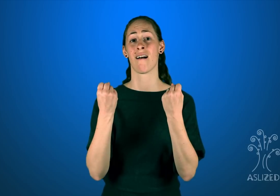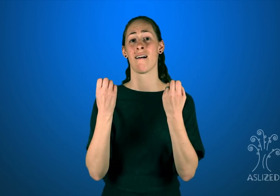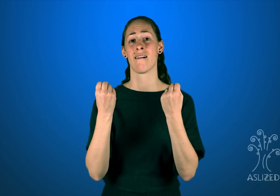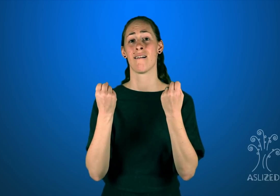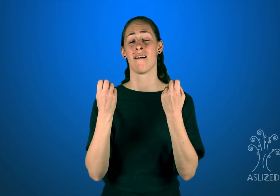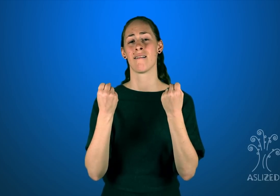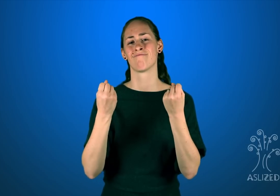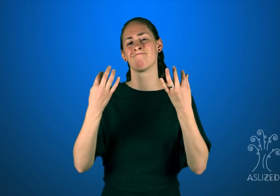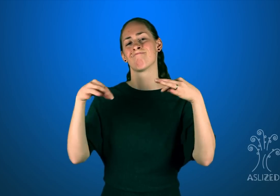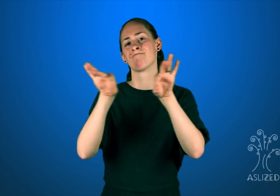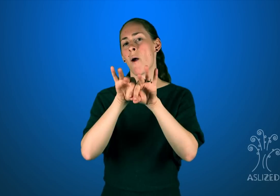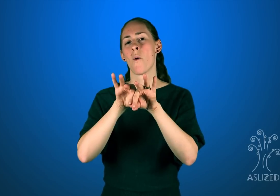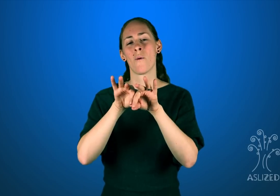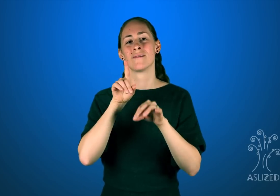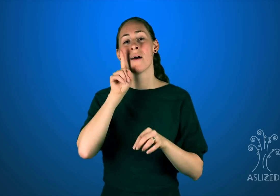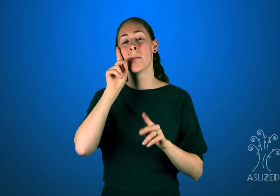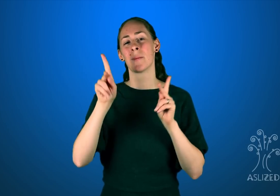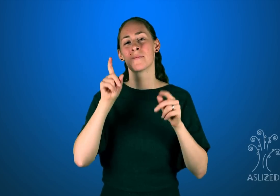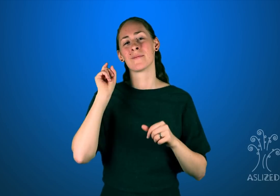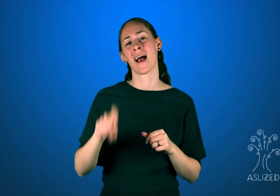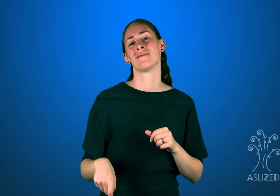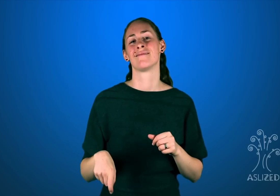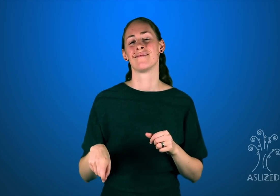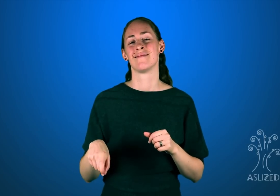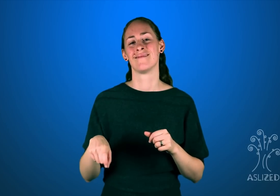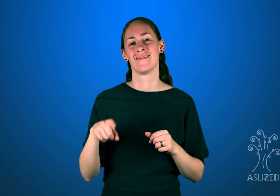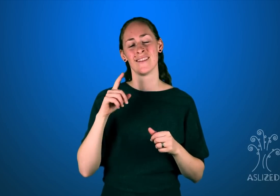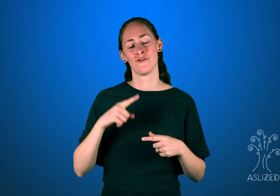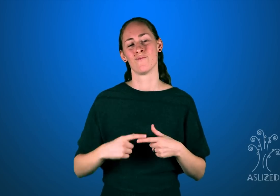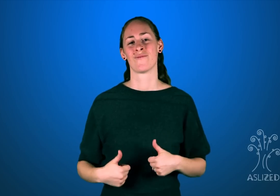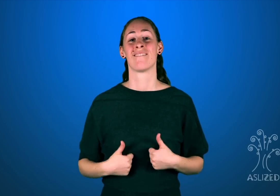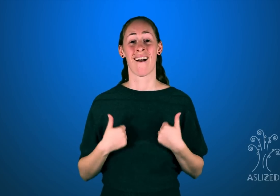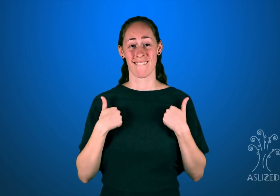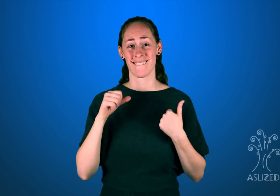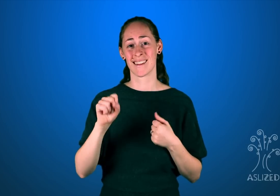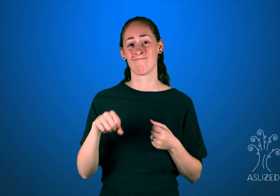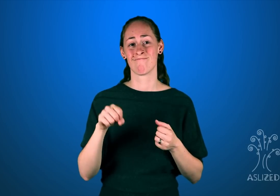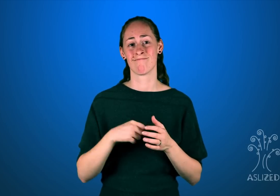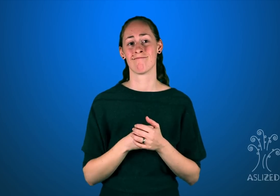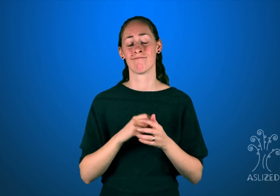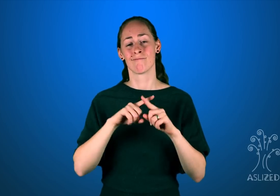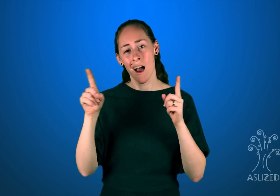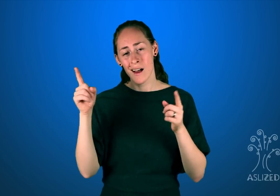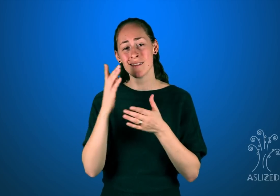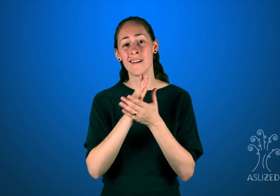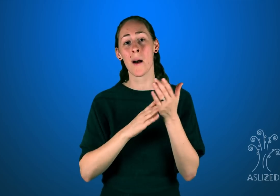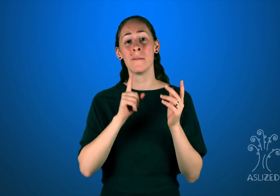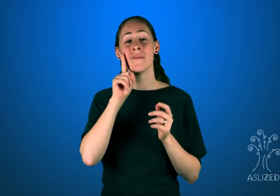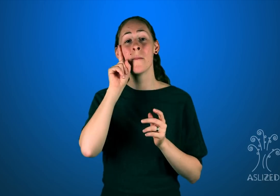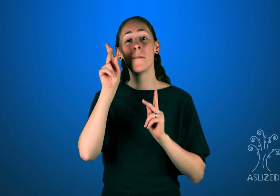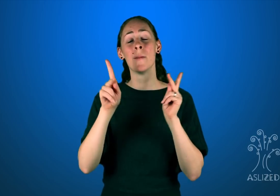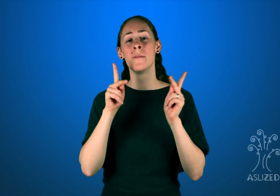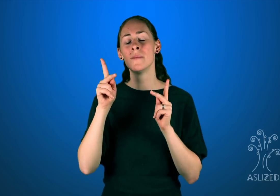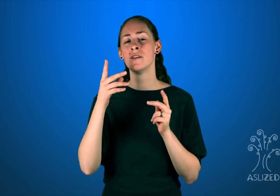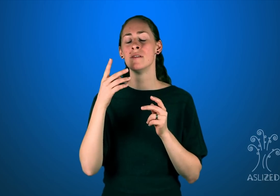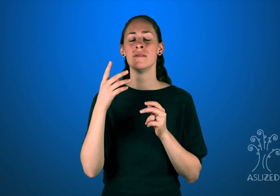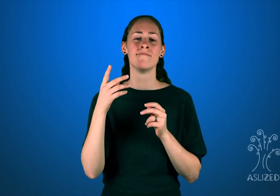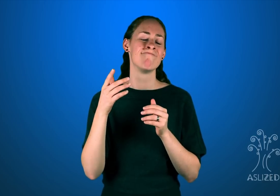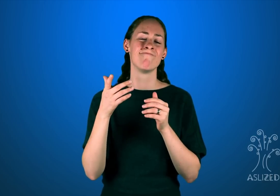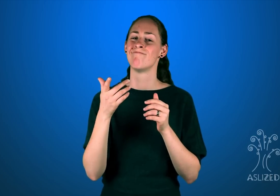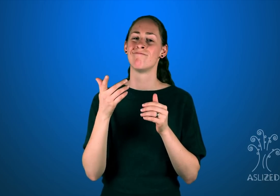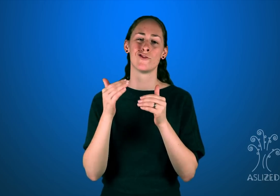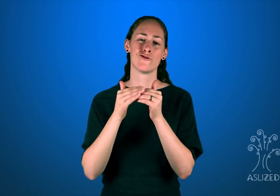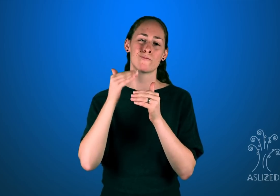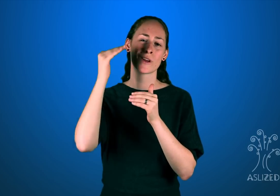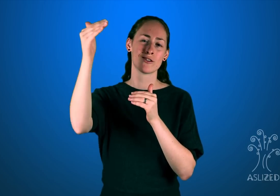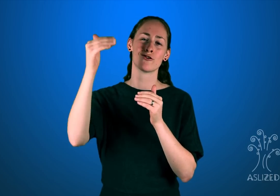Sign language is important, Deaf people must have it to survive. But some Deaf people take it too far.